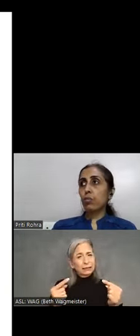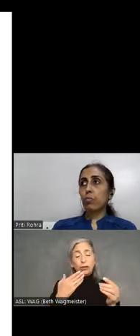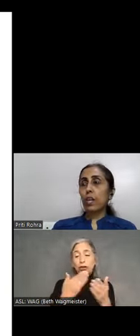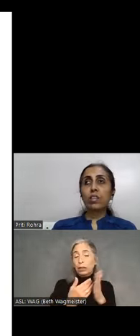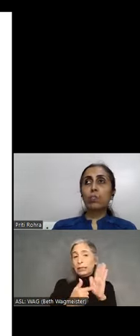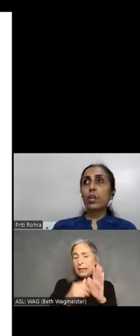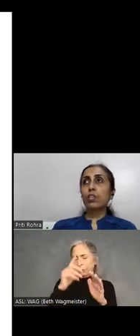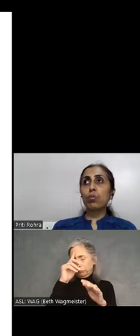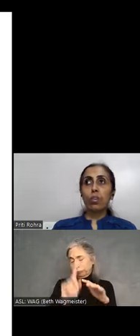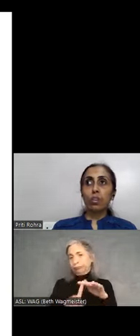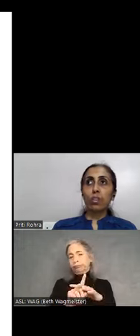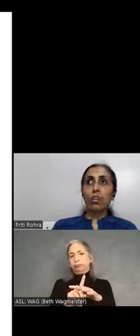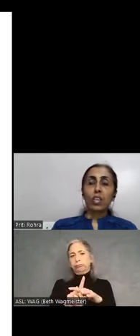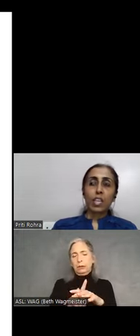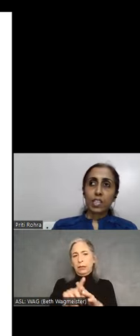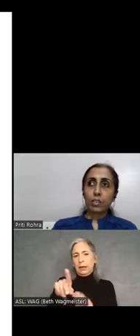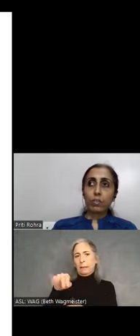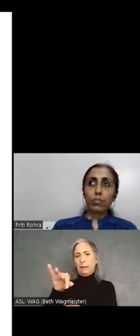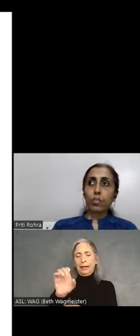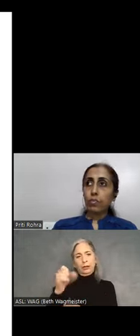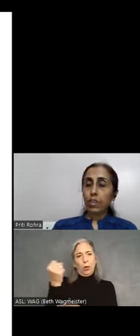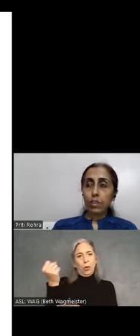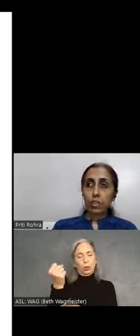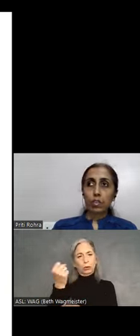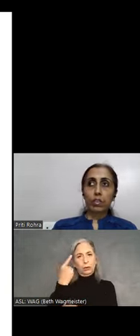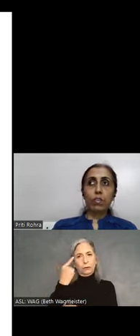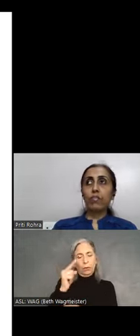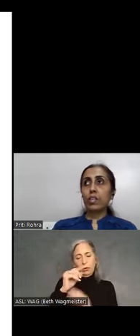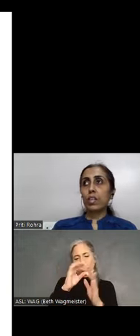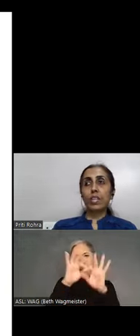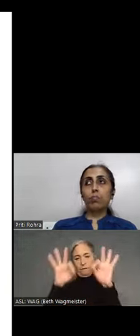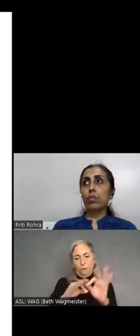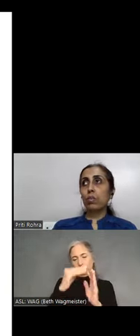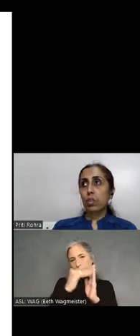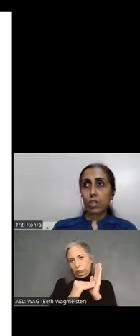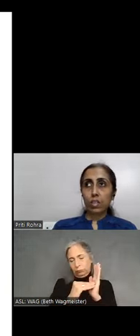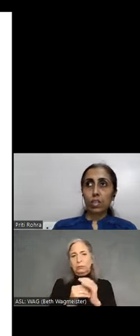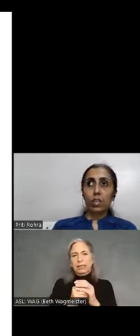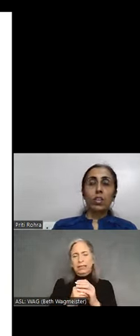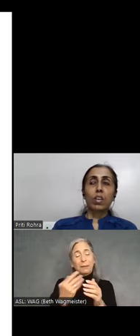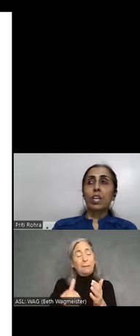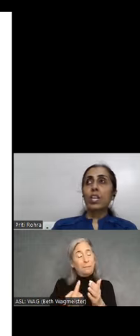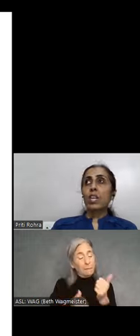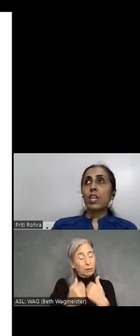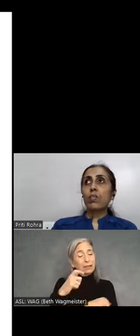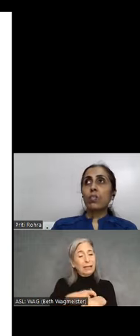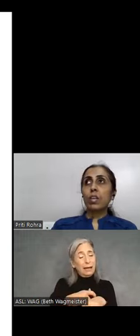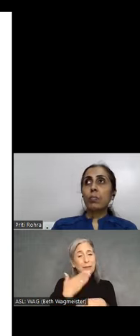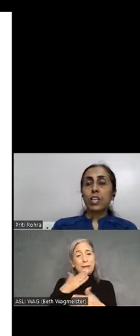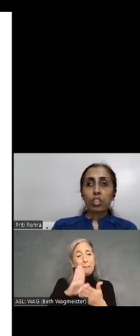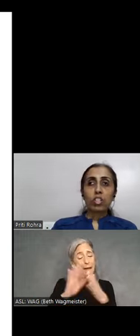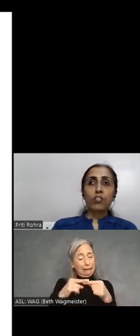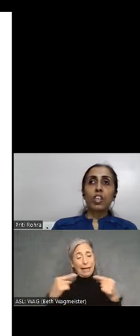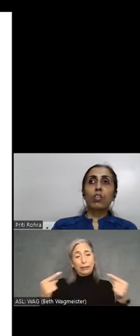to mind is placeholder text on form fields often has full contrast. Now imagine if there are no